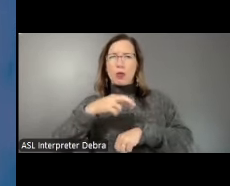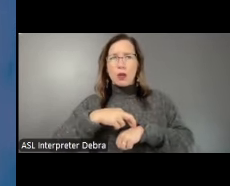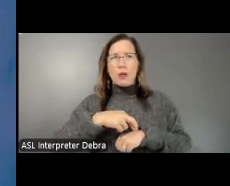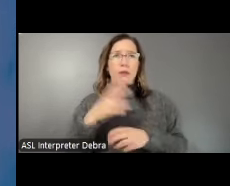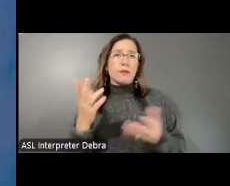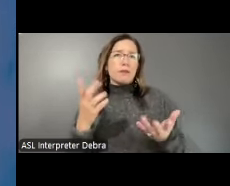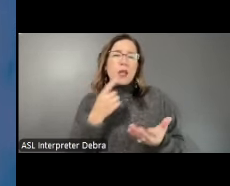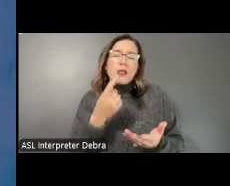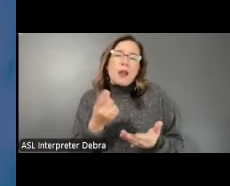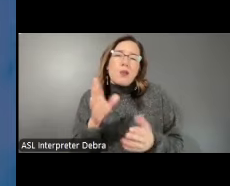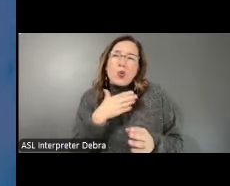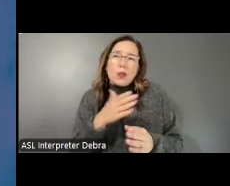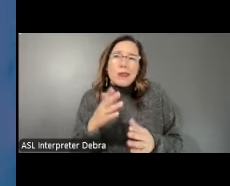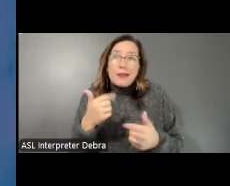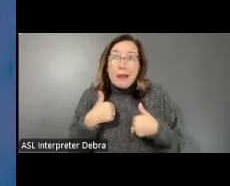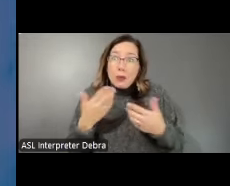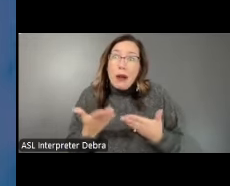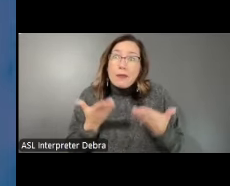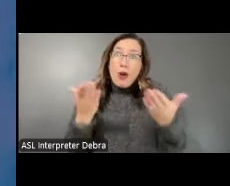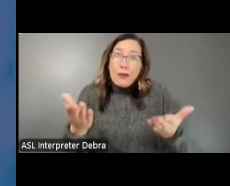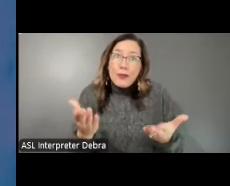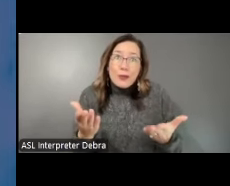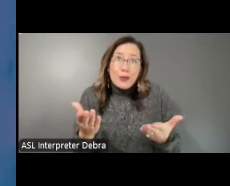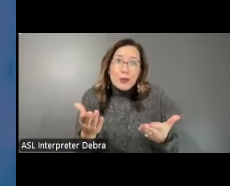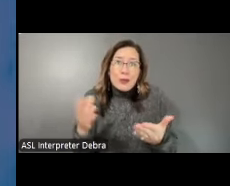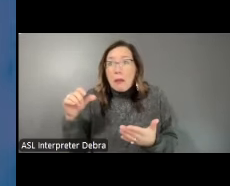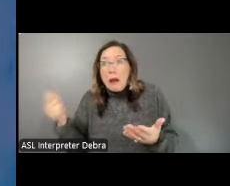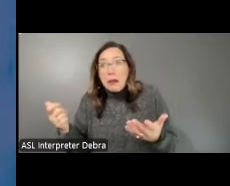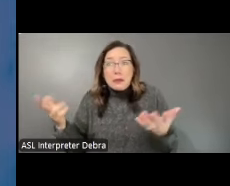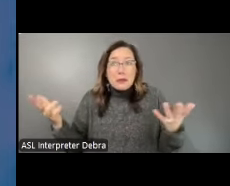music because it's what I have to offer. If I was doing something else, then I would be doing that.